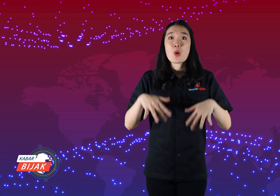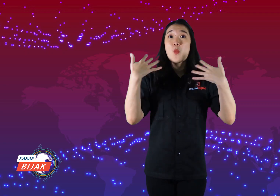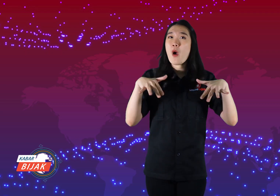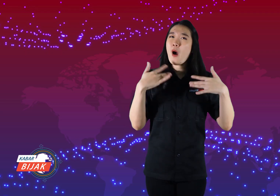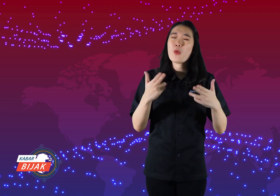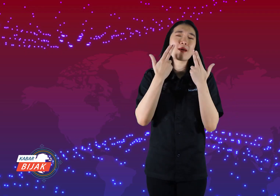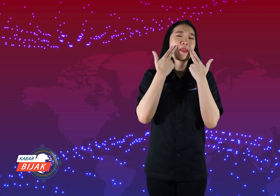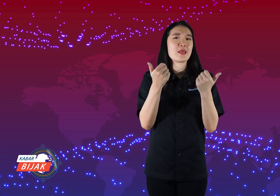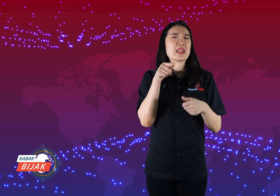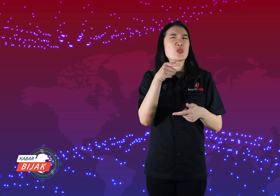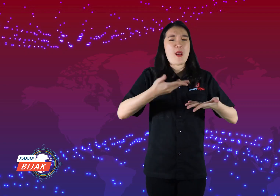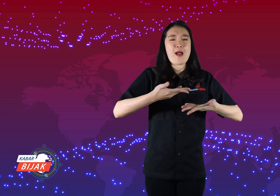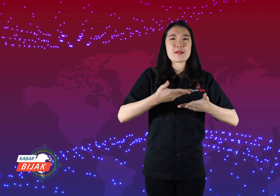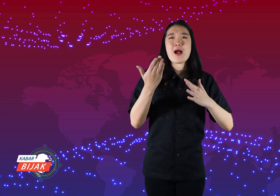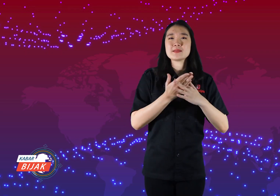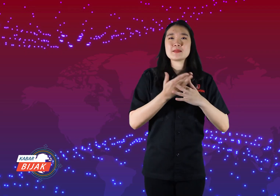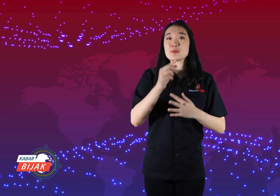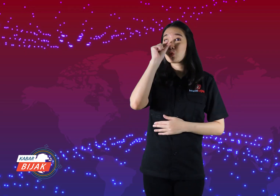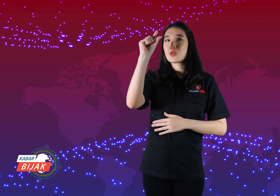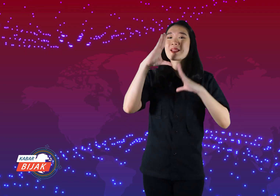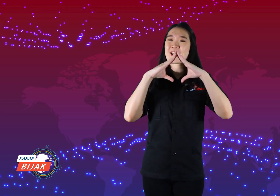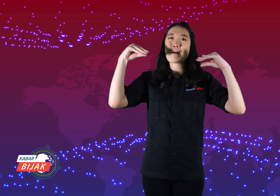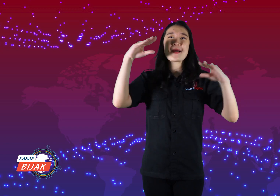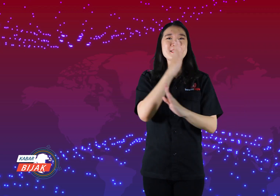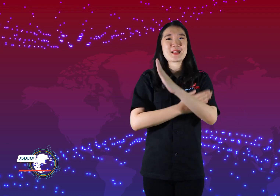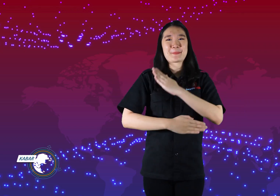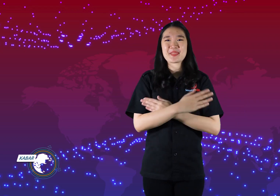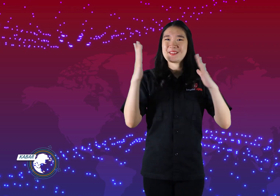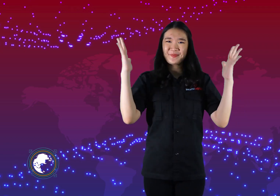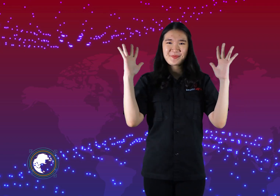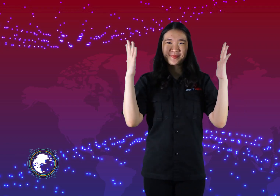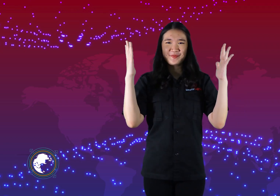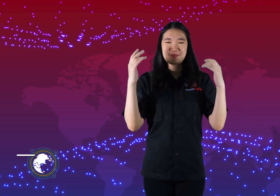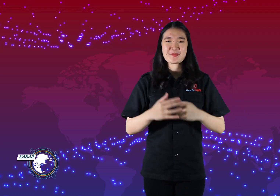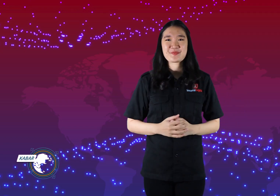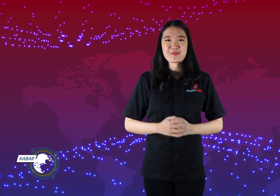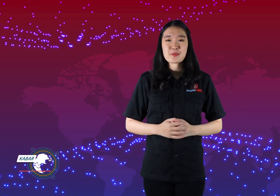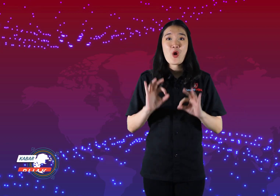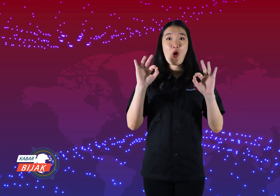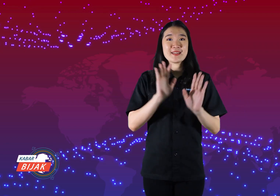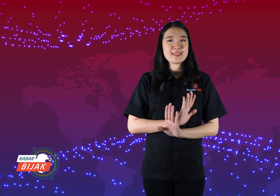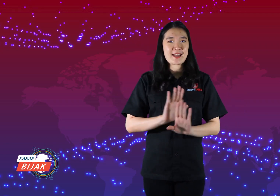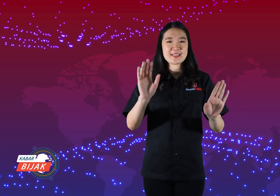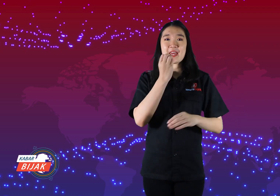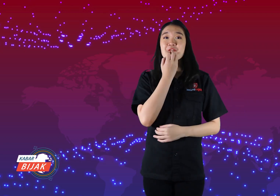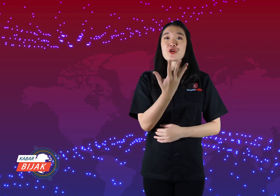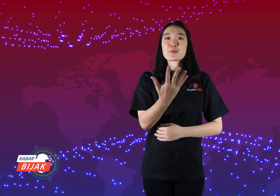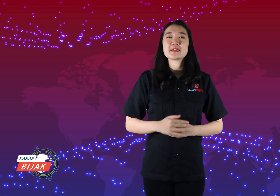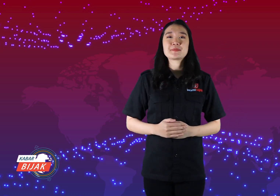Wow, it's cool, access to disability-friendly services. Okay, that's information.